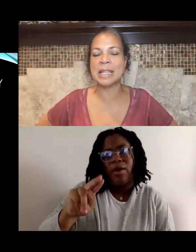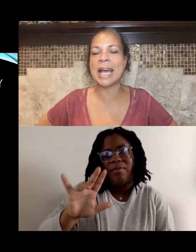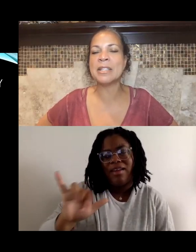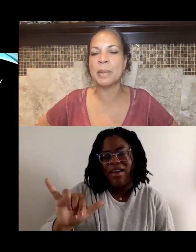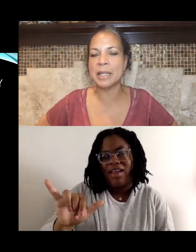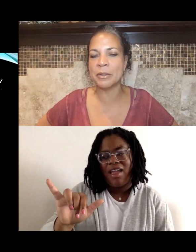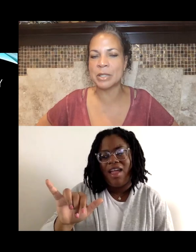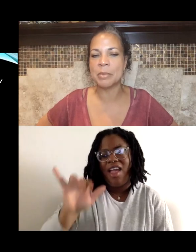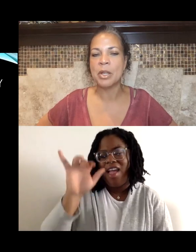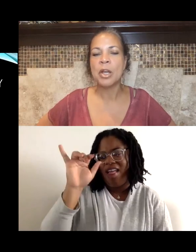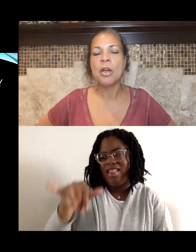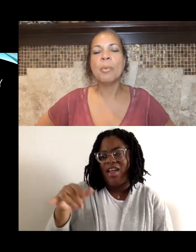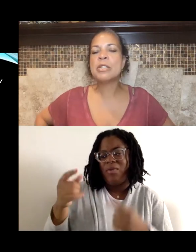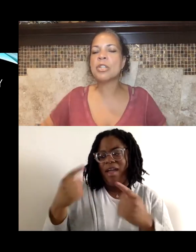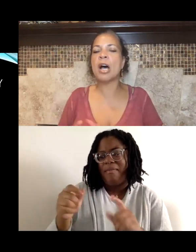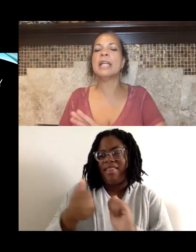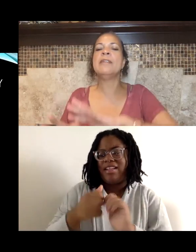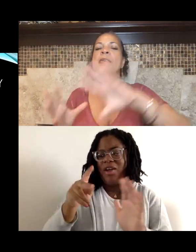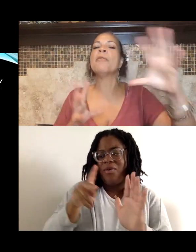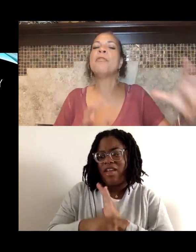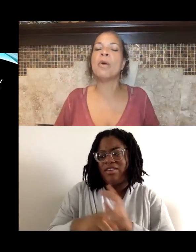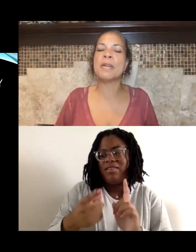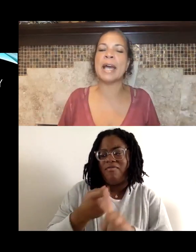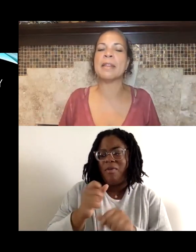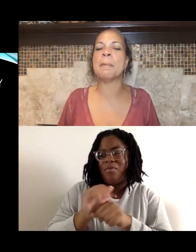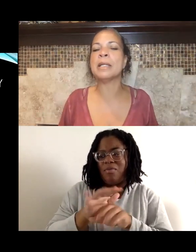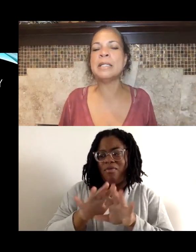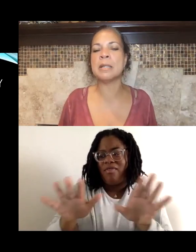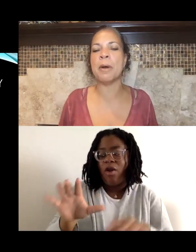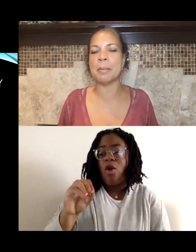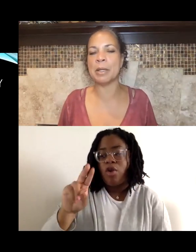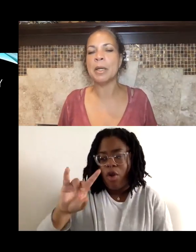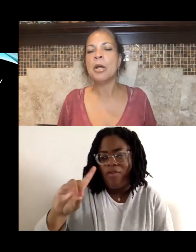and that's what killed him. When we saw, even before that the police department,